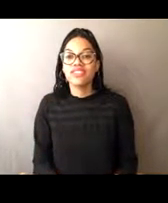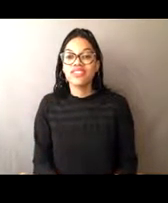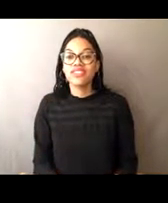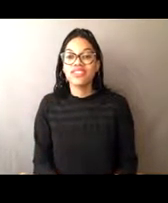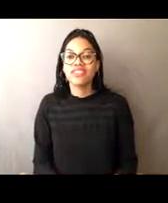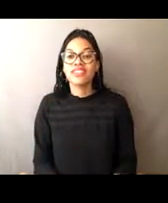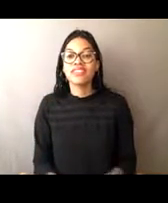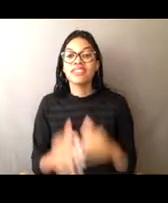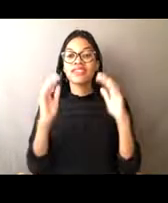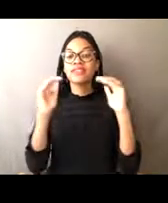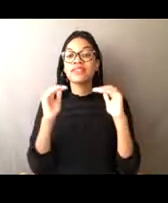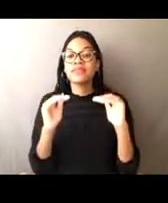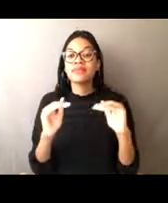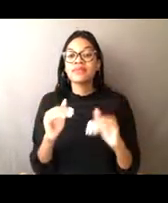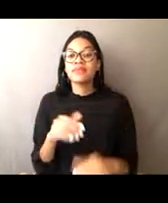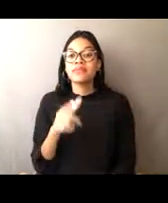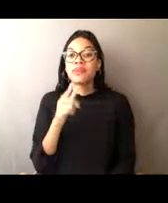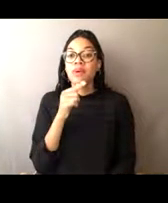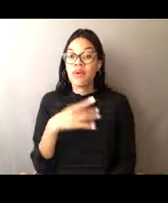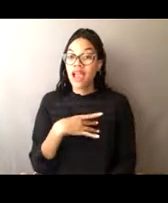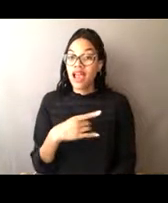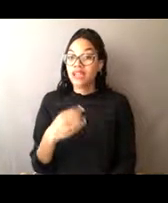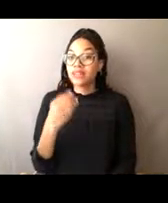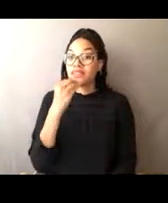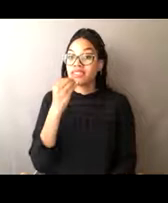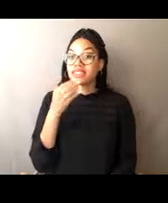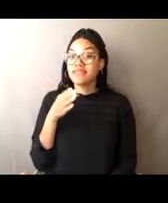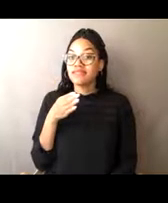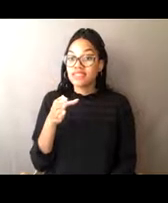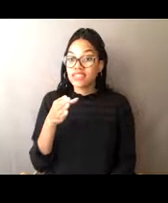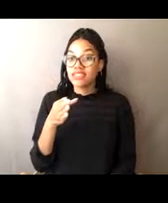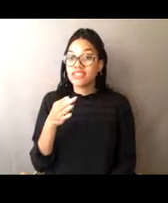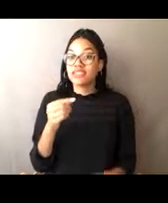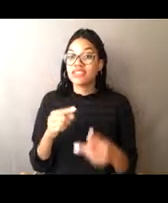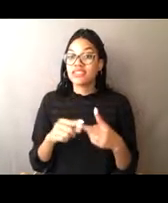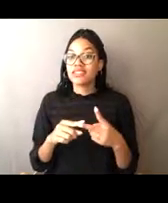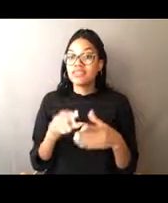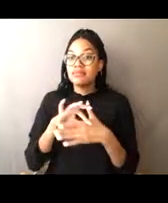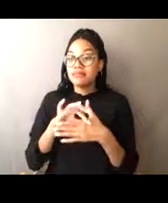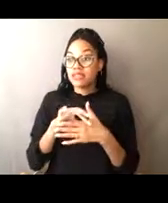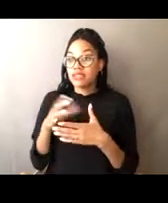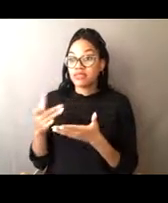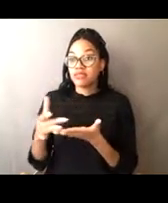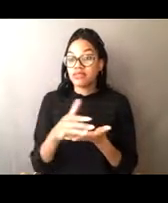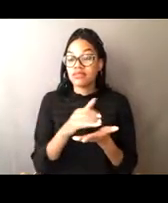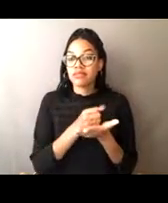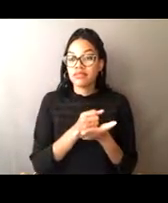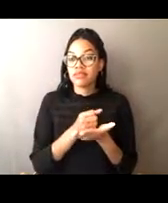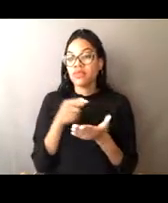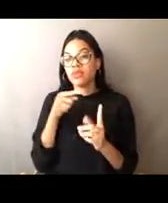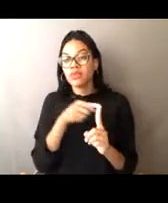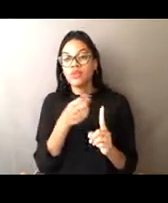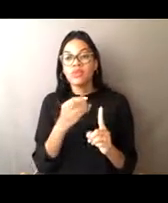So who likes to eat the fish and the meat that you harvest or your family harvest?